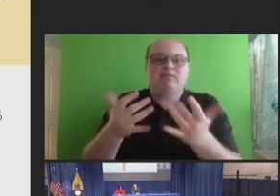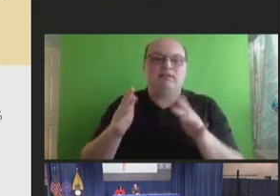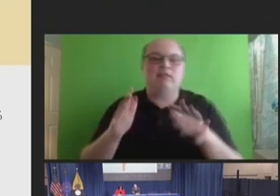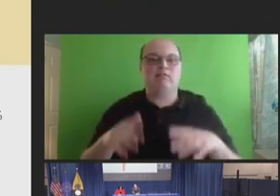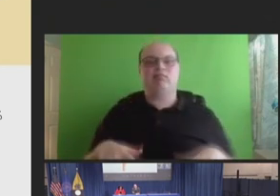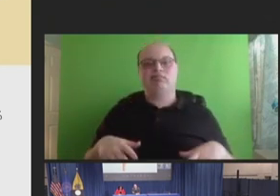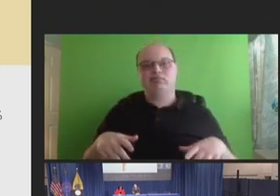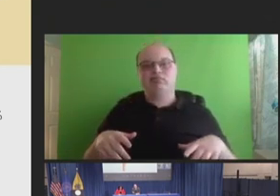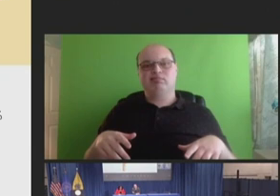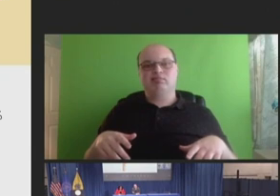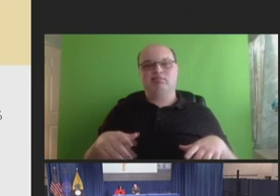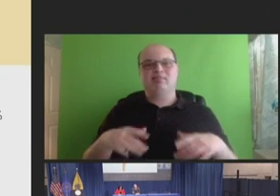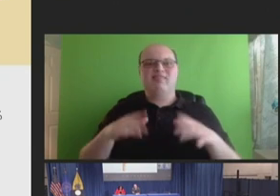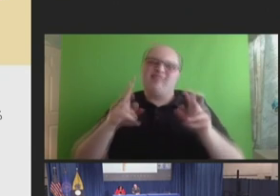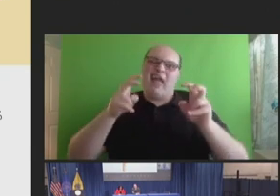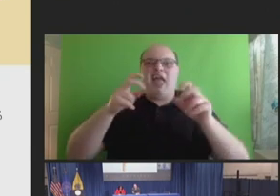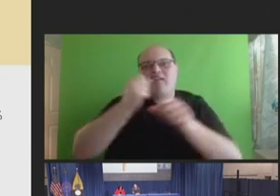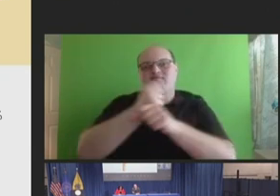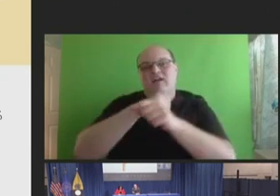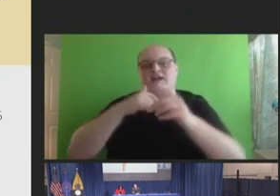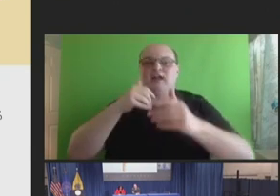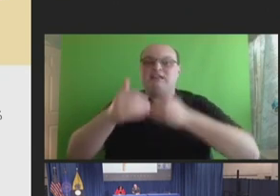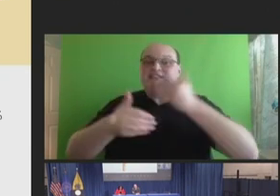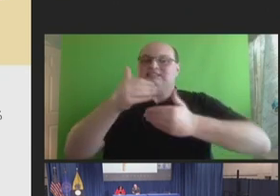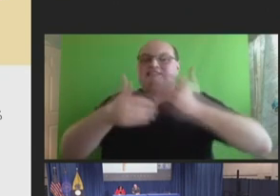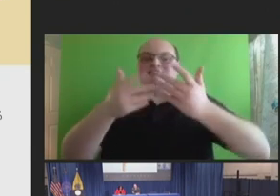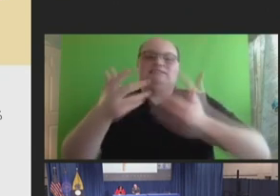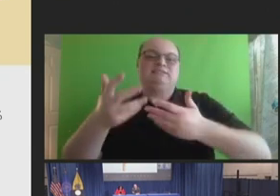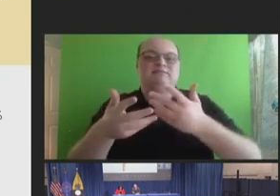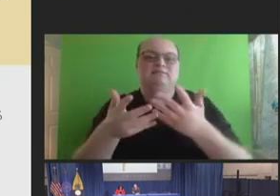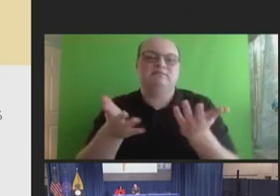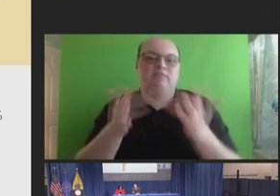kind of died down a little bit, and we've all kind of had these battles and these conflicts